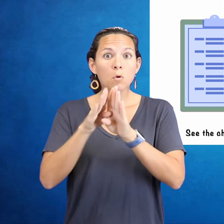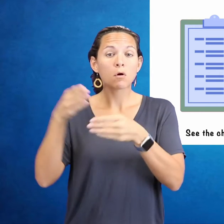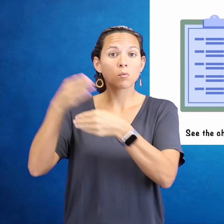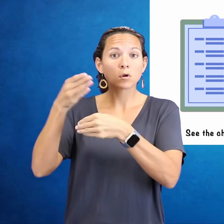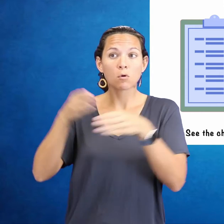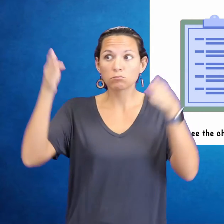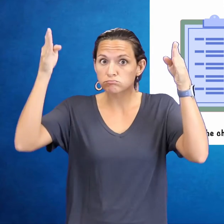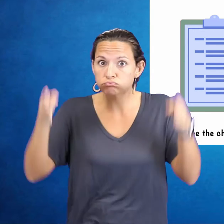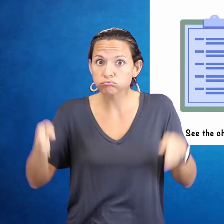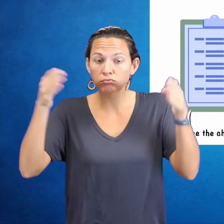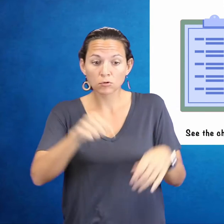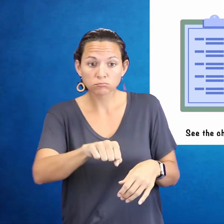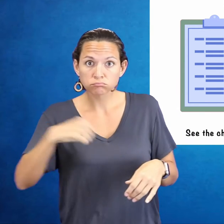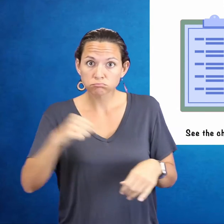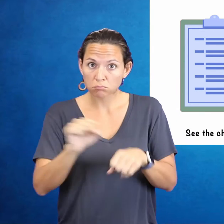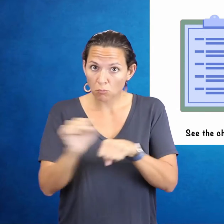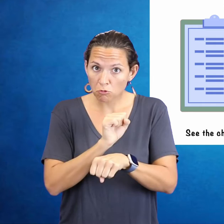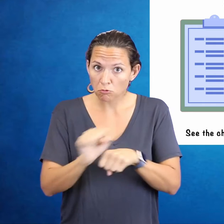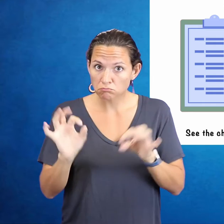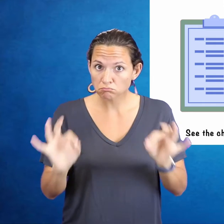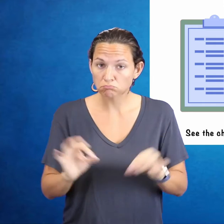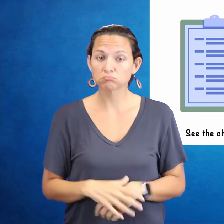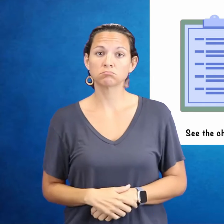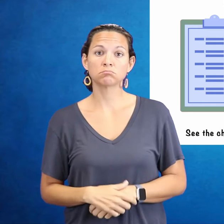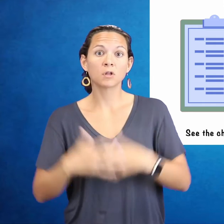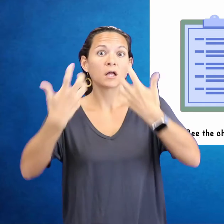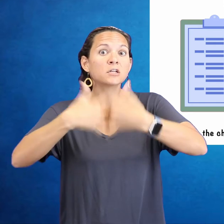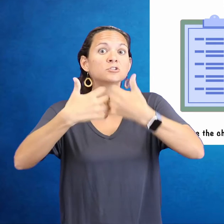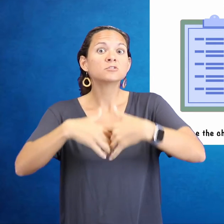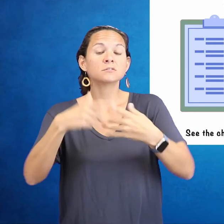Doors and windows work.